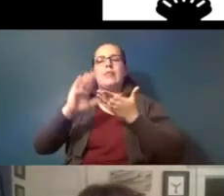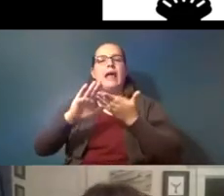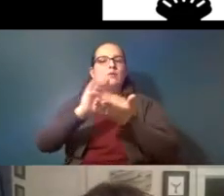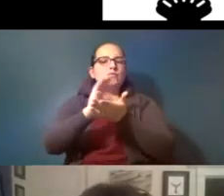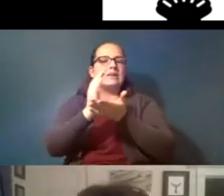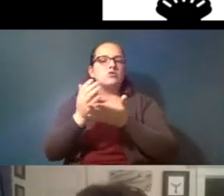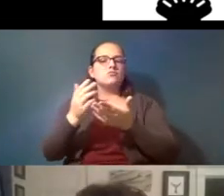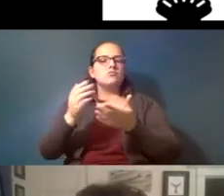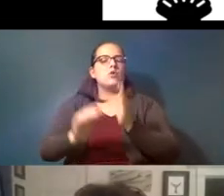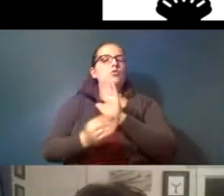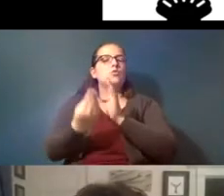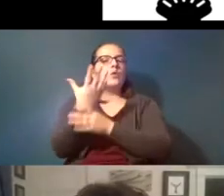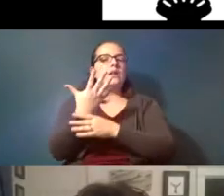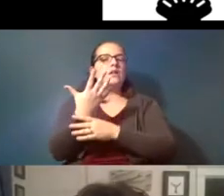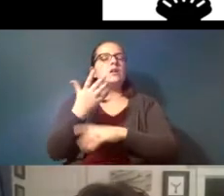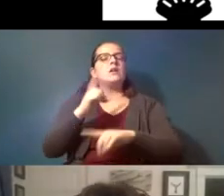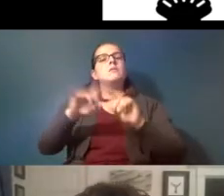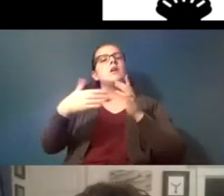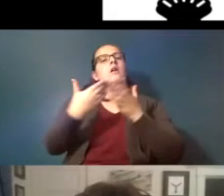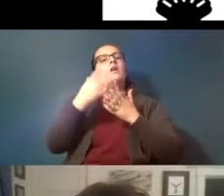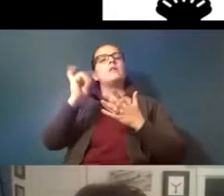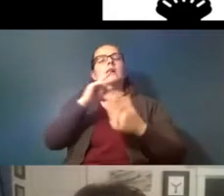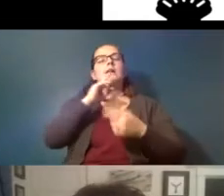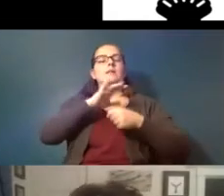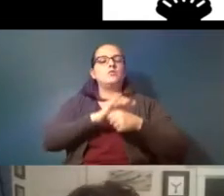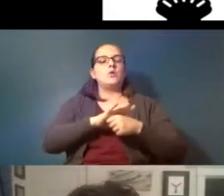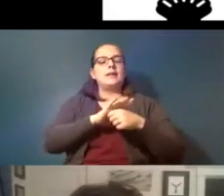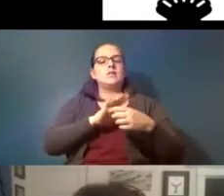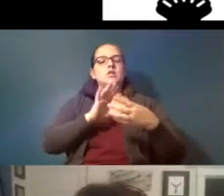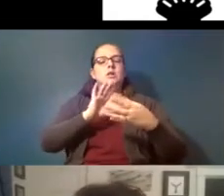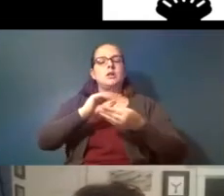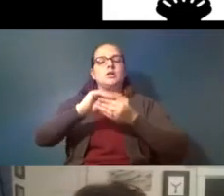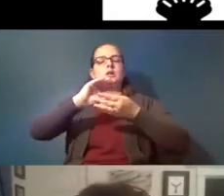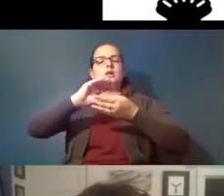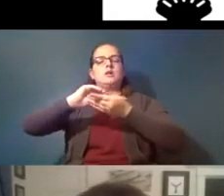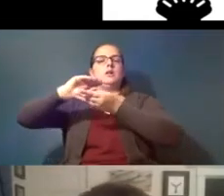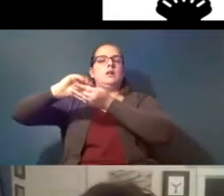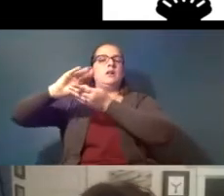all of those little stressors add up and that's been shown with chemicals that we've been studying